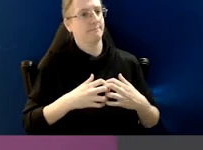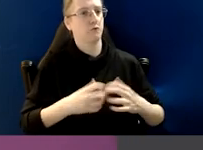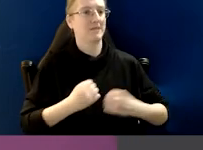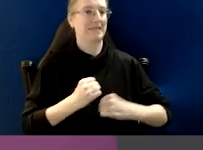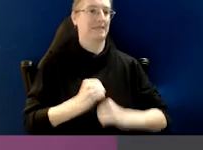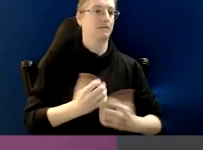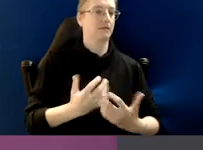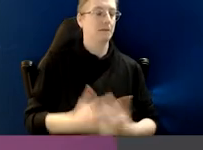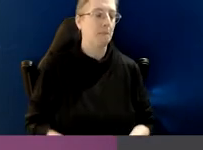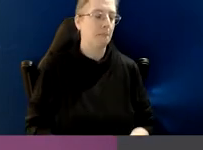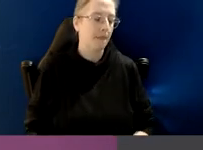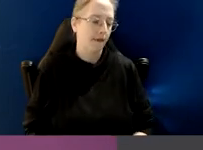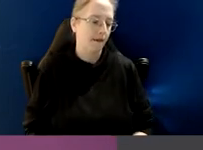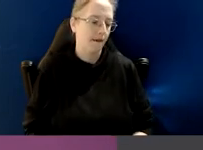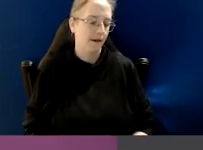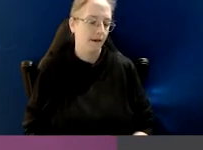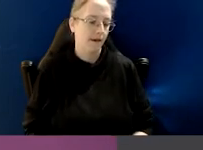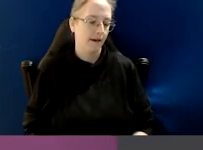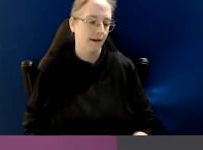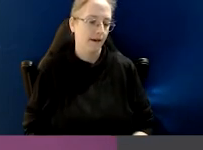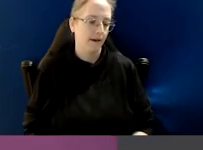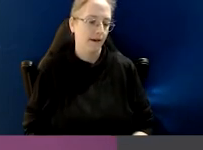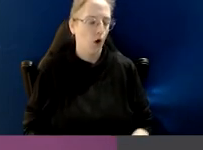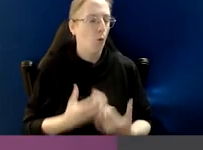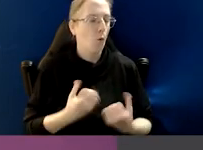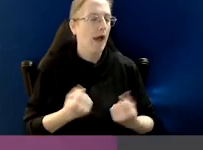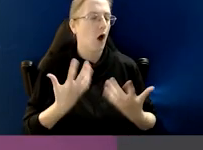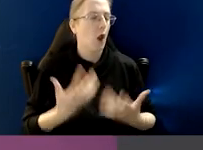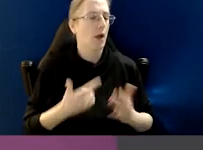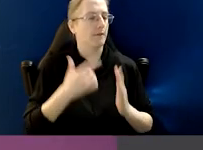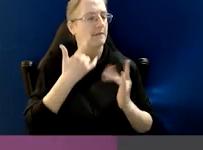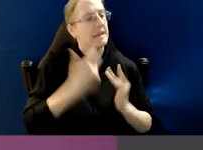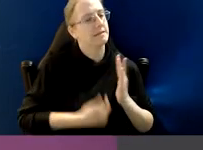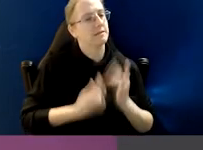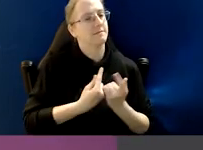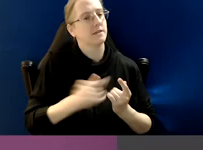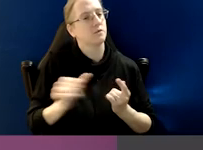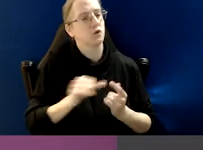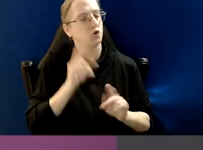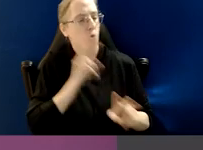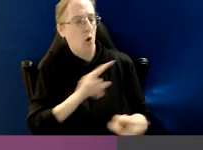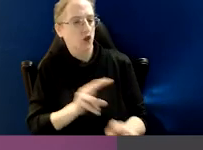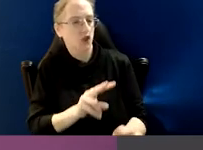And it's not necessarily complicated, we've got lots of checklists of things like red flags to watch out for,